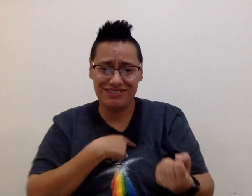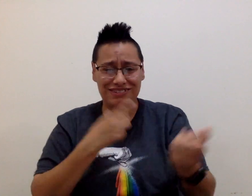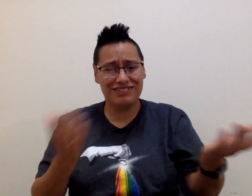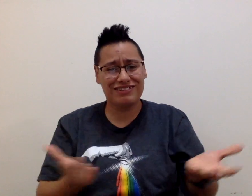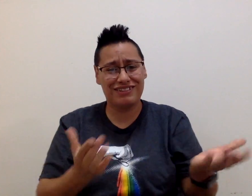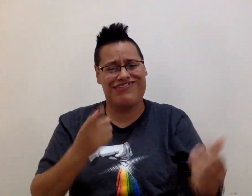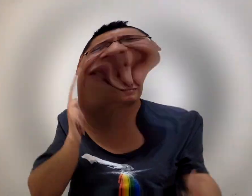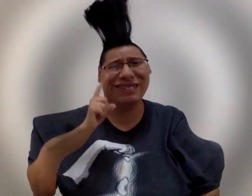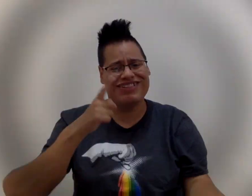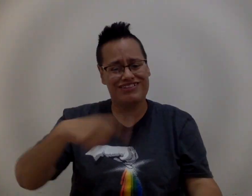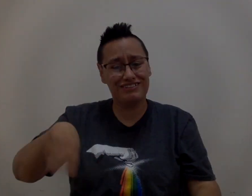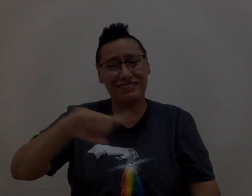DOVE is here for YOU.